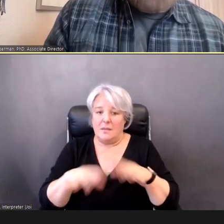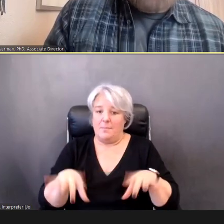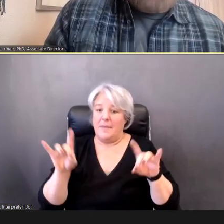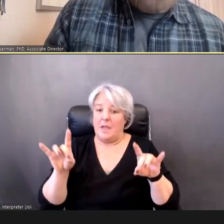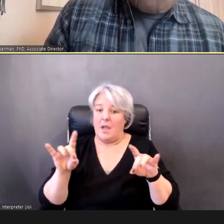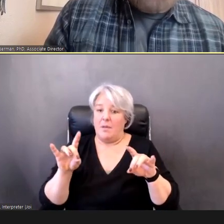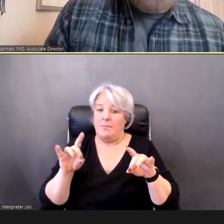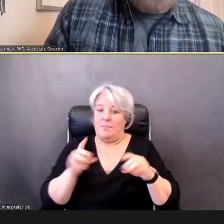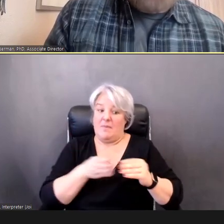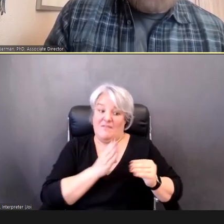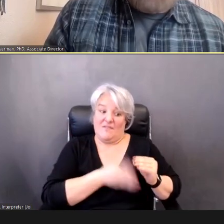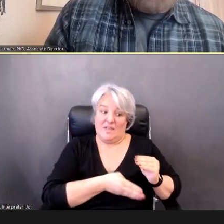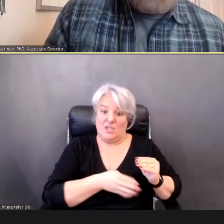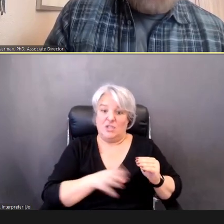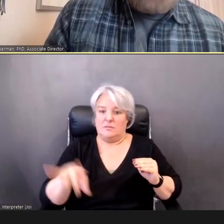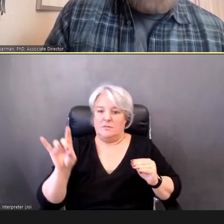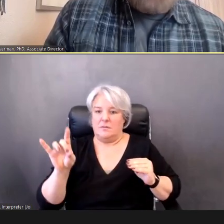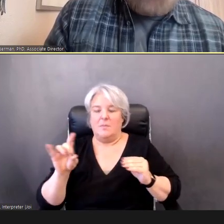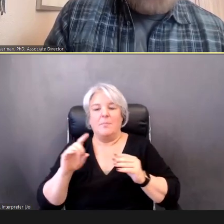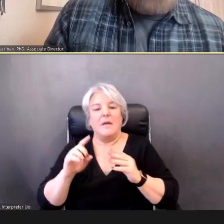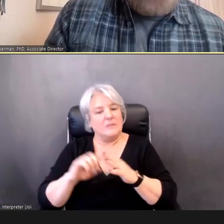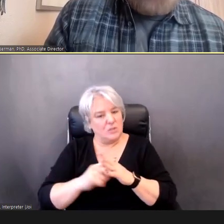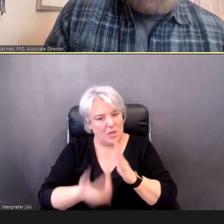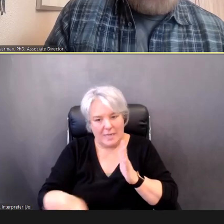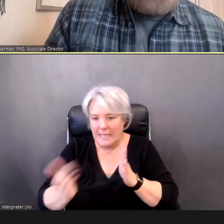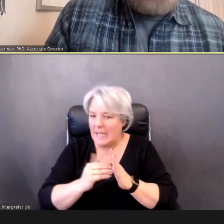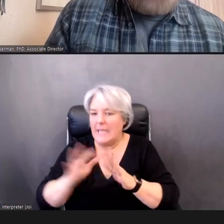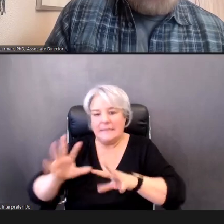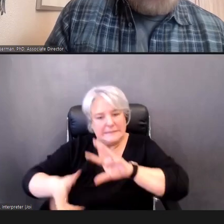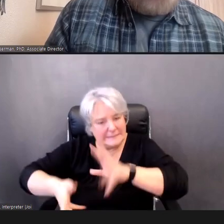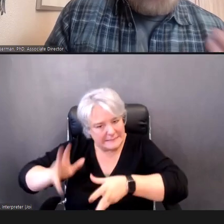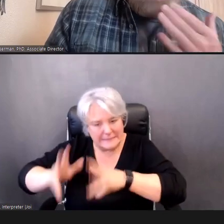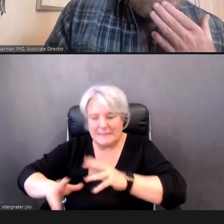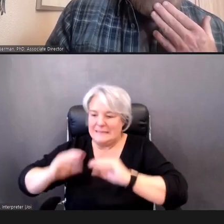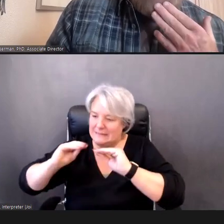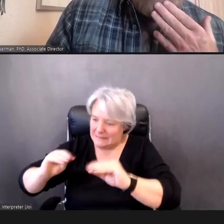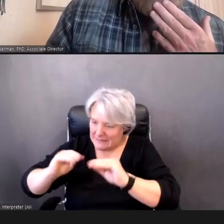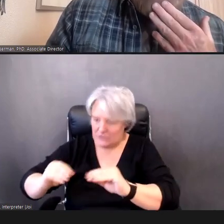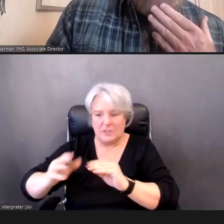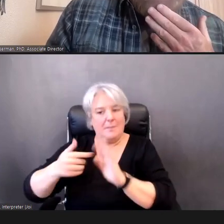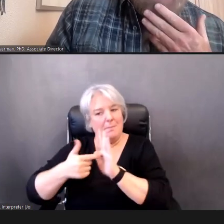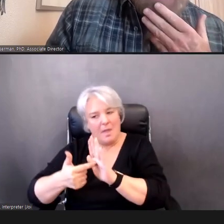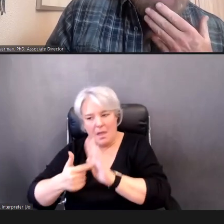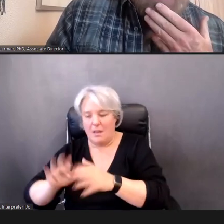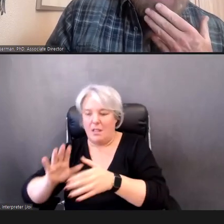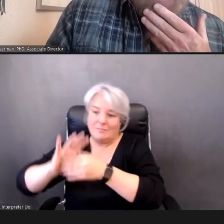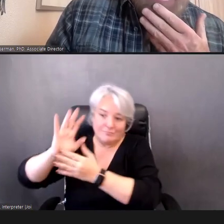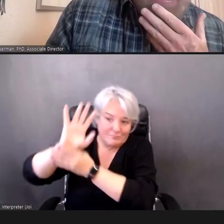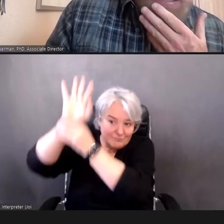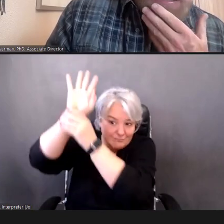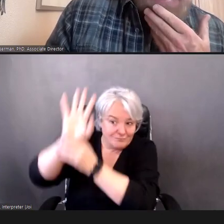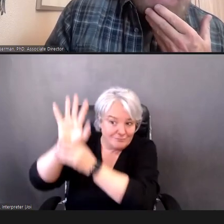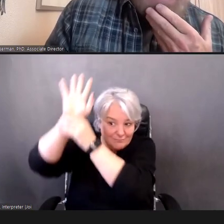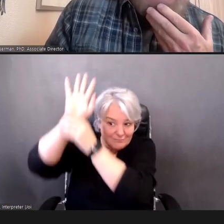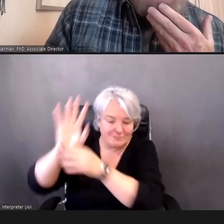You have to start with conditioning again, right? Terry Foust, AuD, CCC-A/SLP: Yes, yes, that's right, if the Child is not able to be conditioned